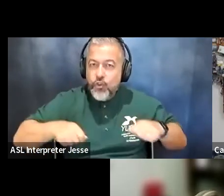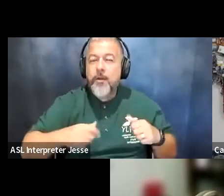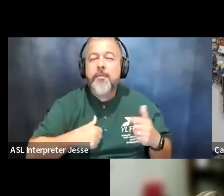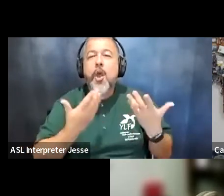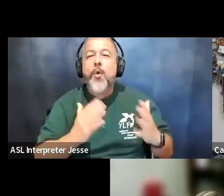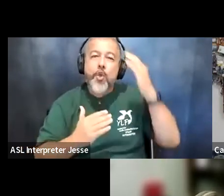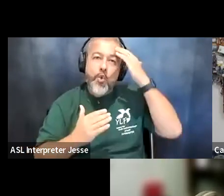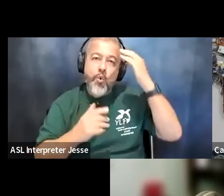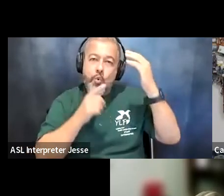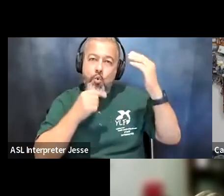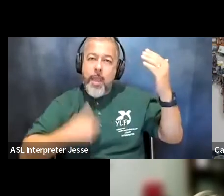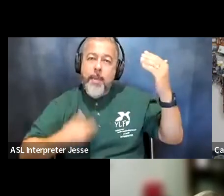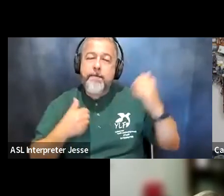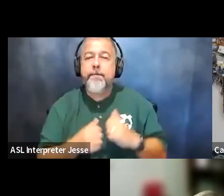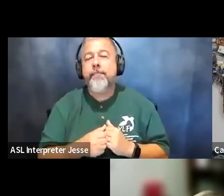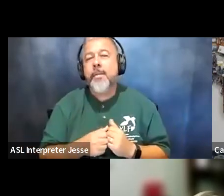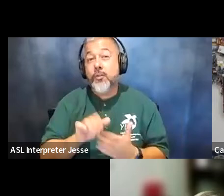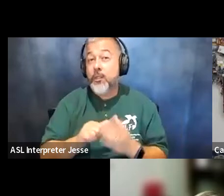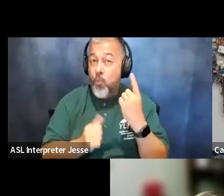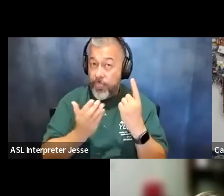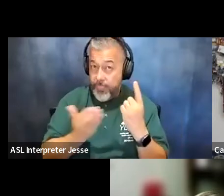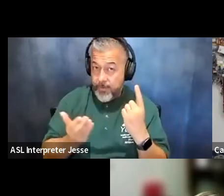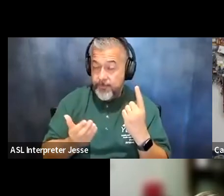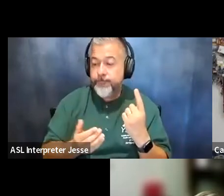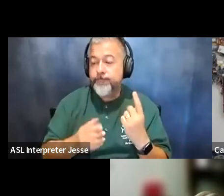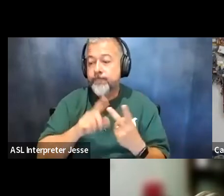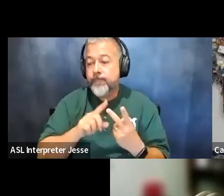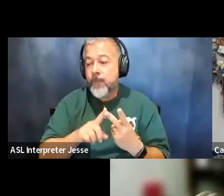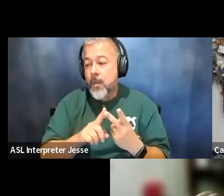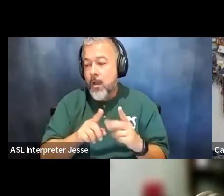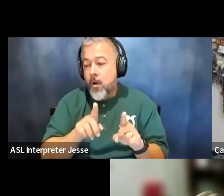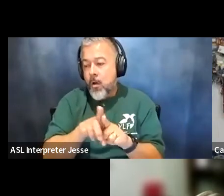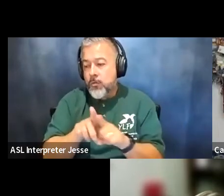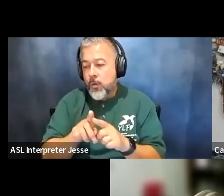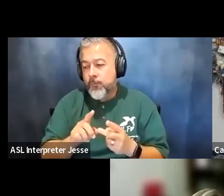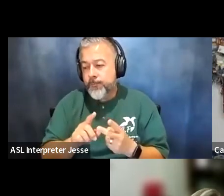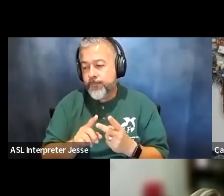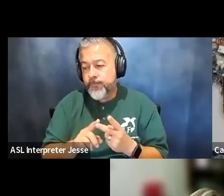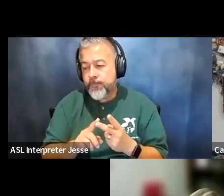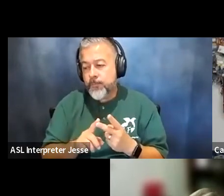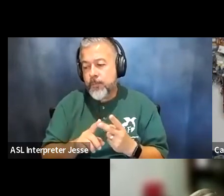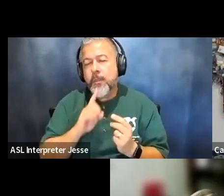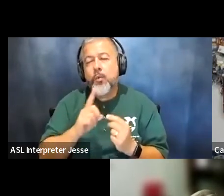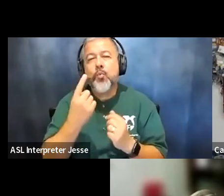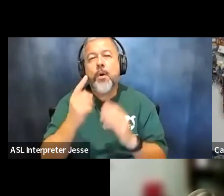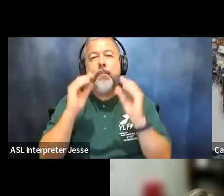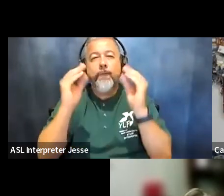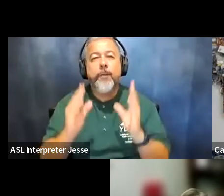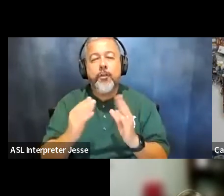and so that was one of the things but then also um there was a professor who accused me of cheating